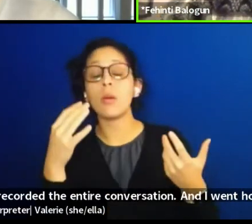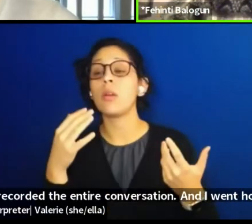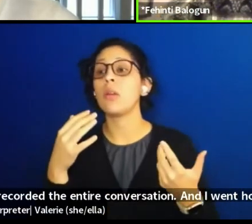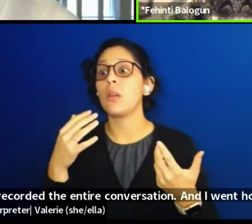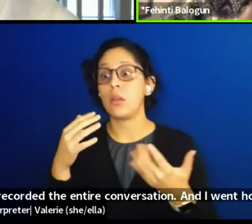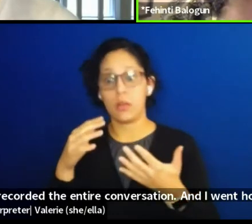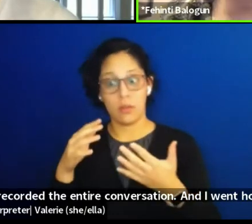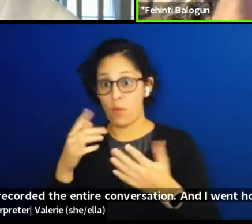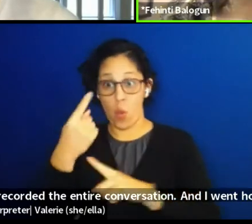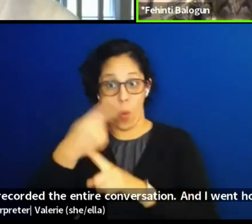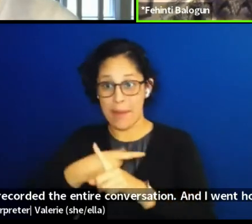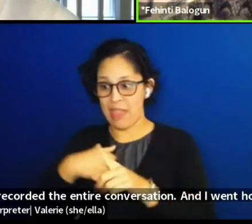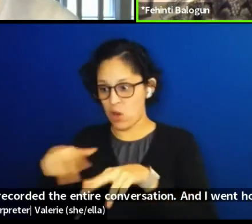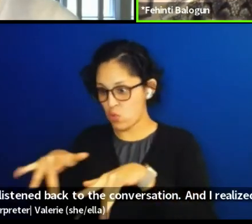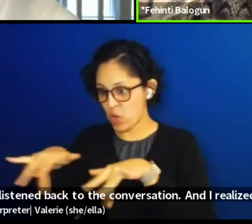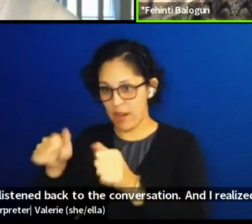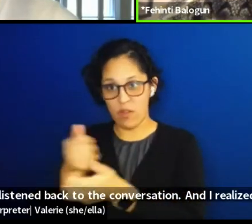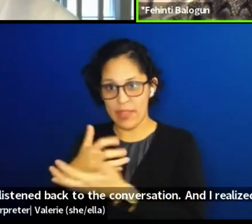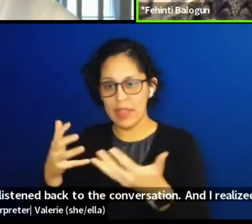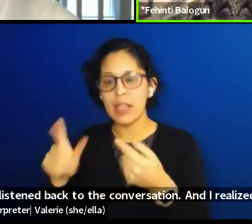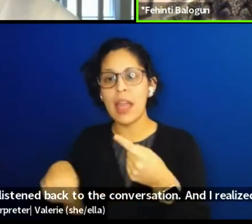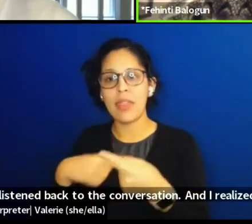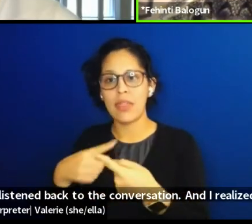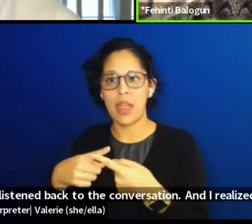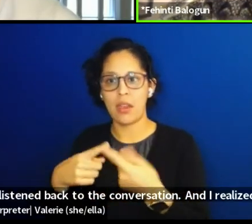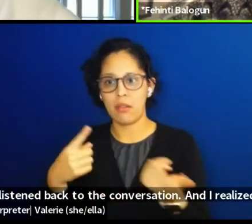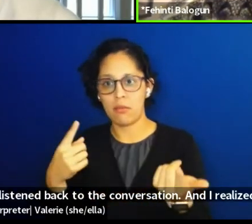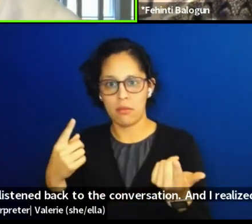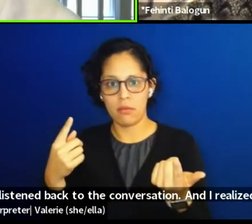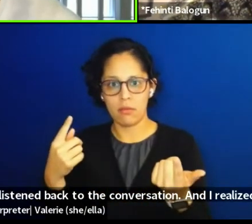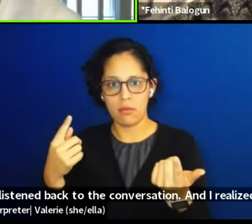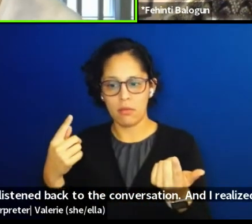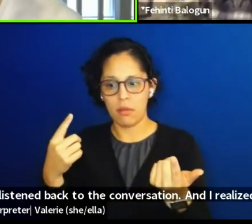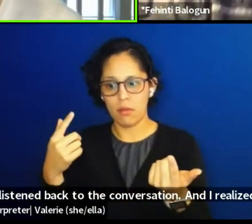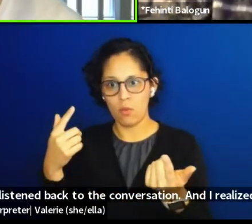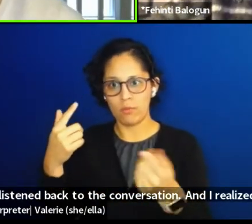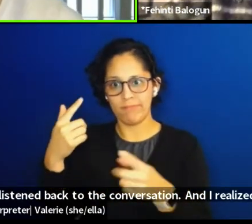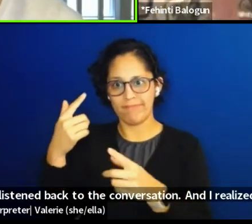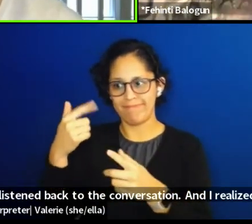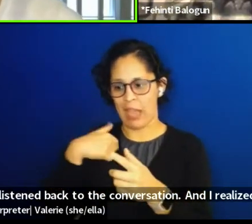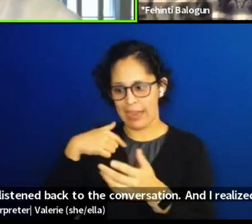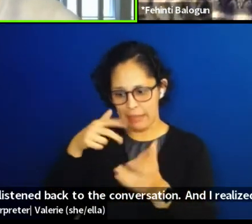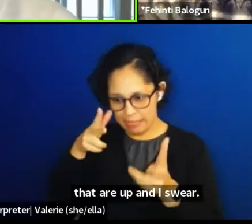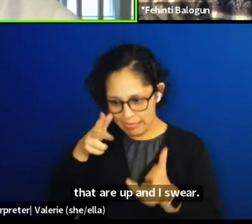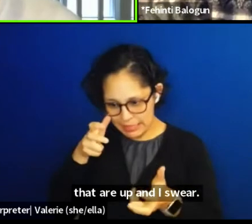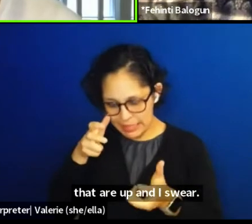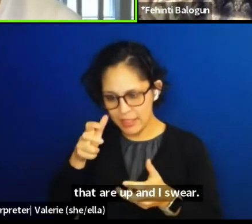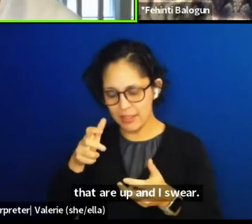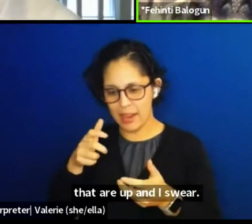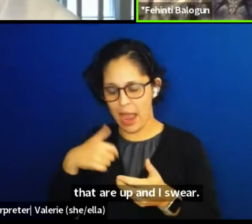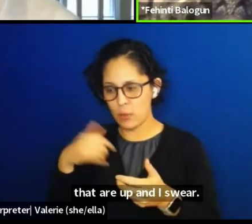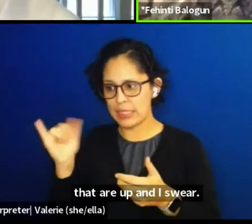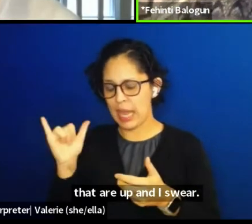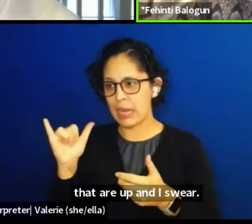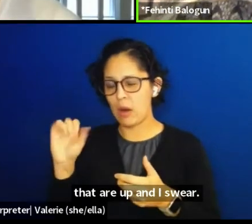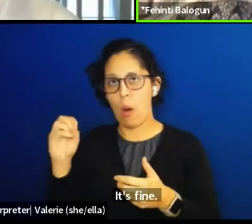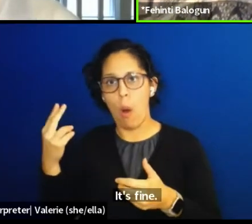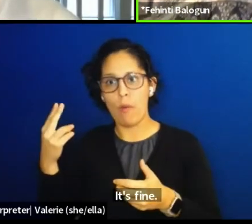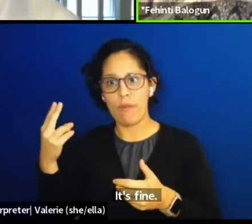and I realized it was like, oh, I might have sweat. It's fine. (chuckling) I'm very sweaty. Yes you are welcome here.